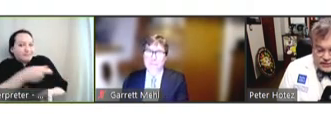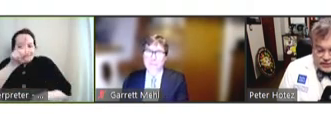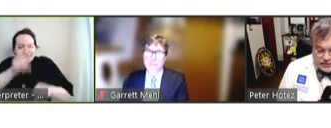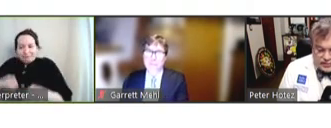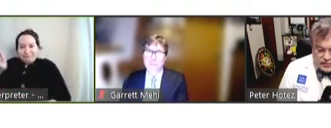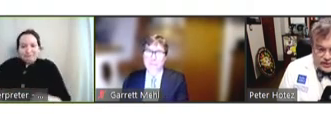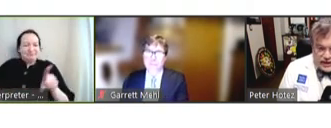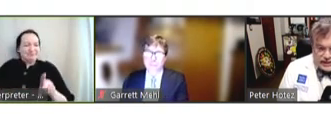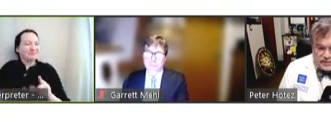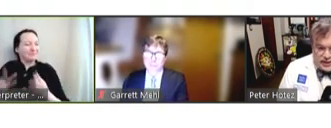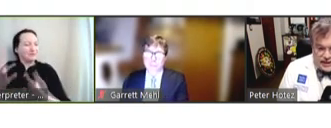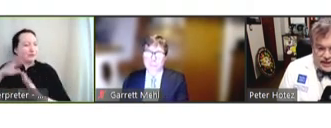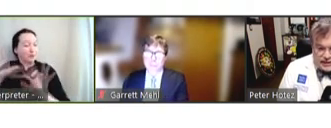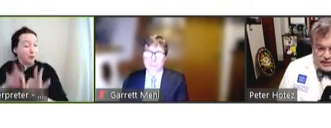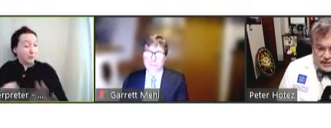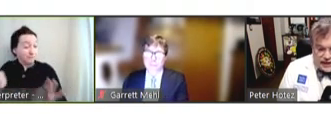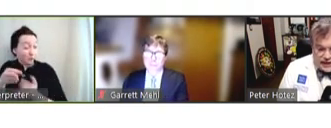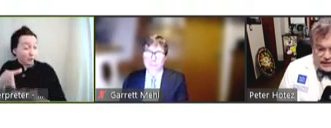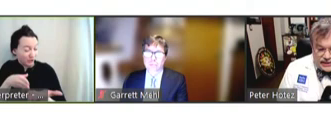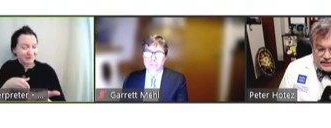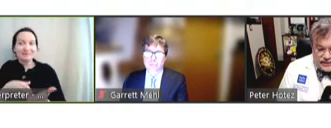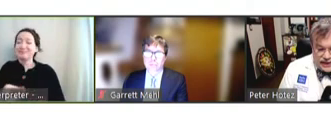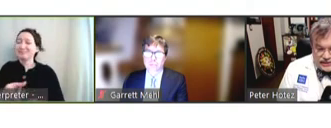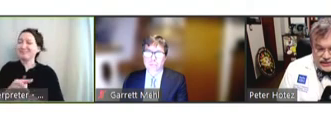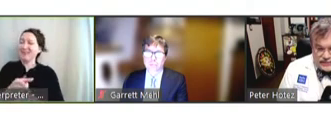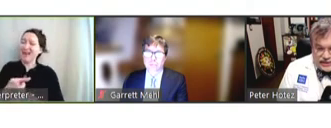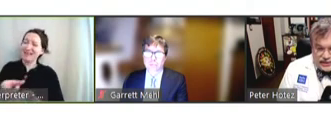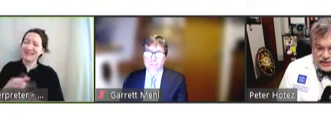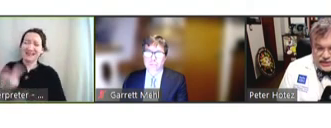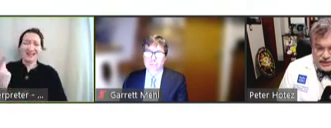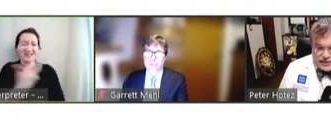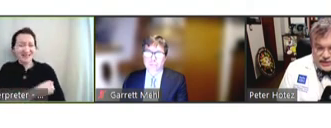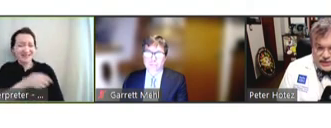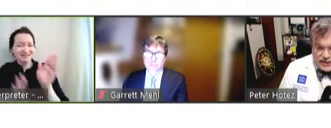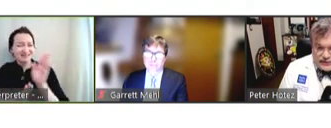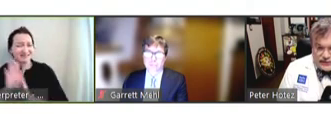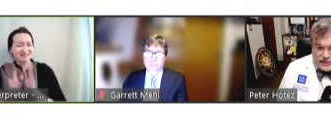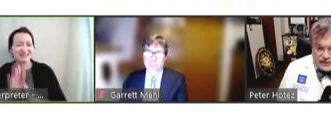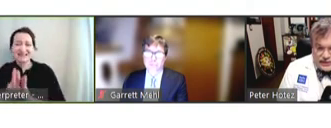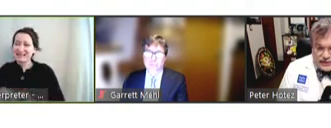the most important aspect. And, quite honestly, vaccine development is a tough sell for donors.